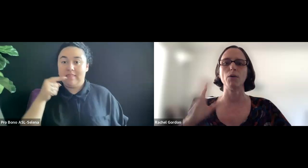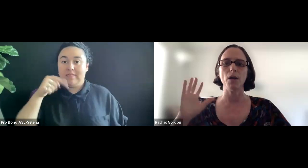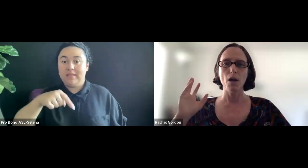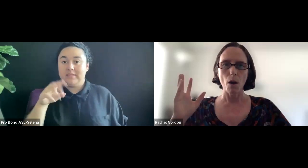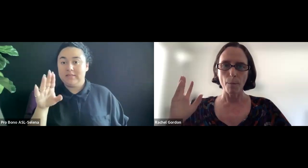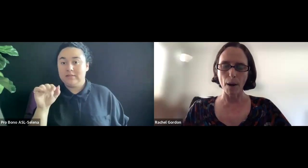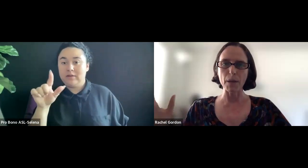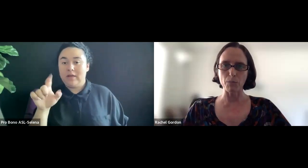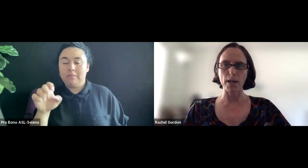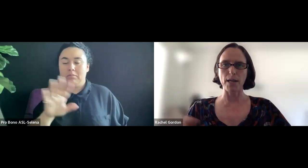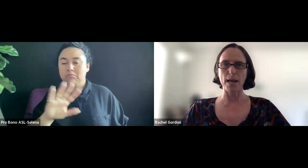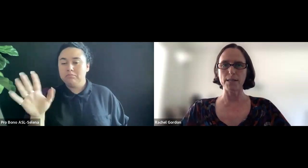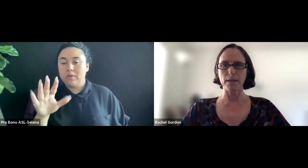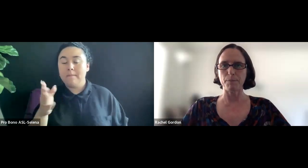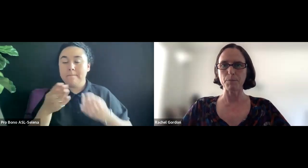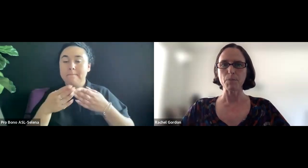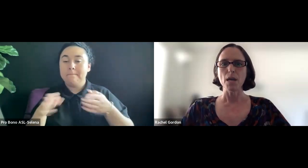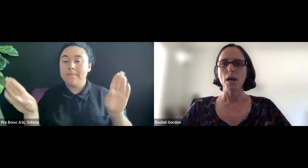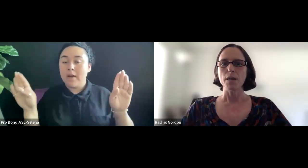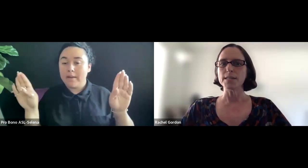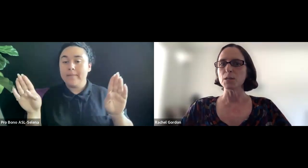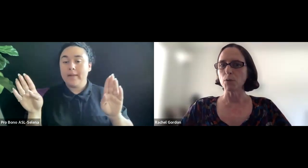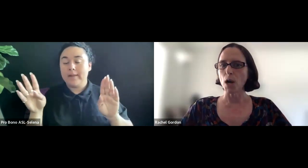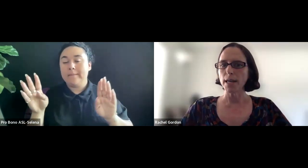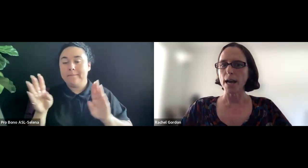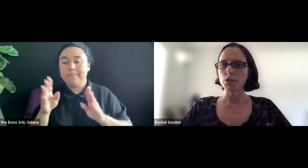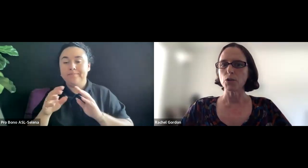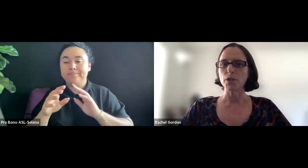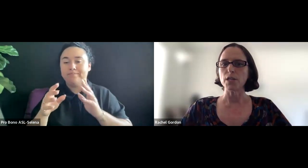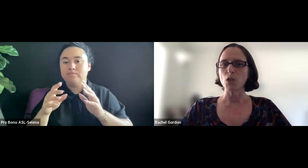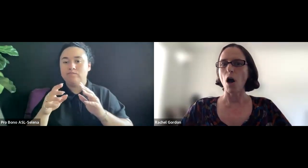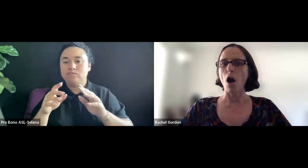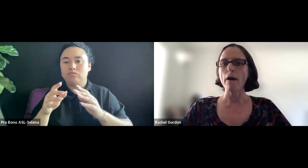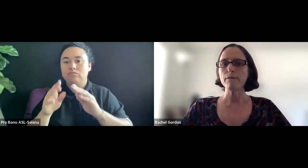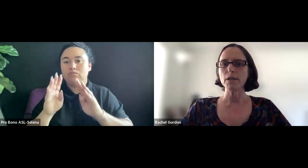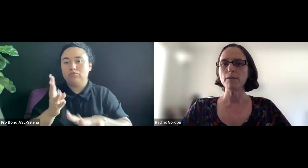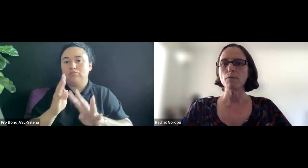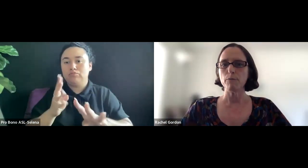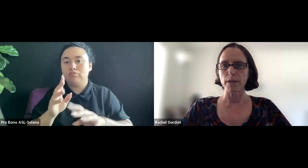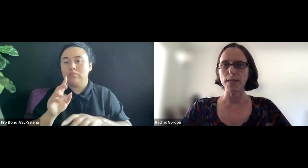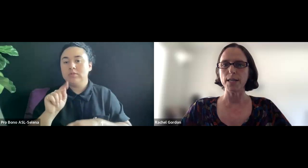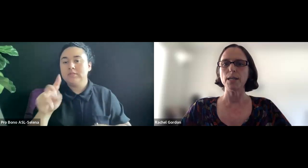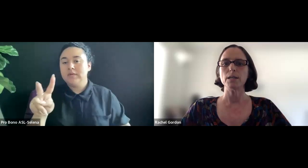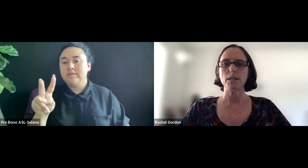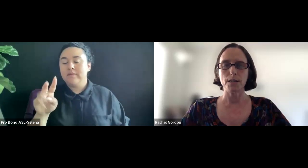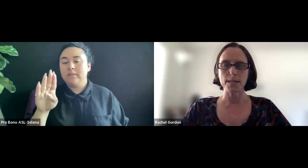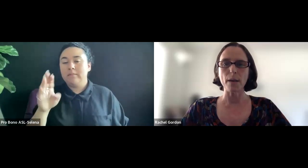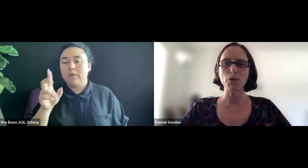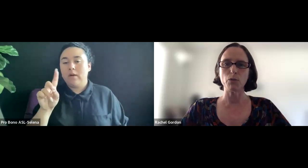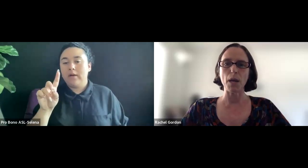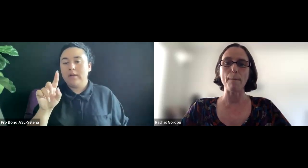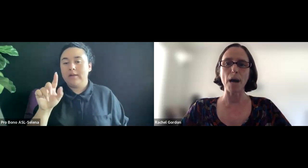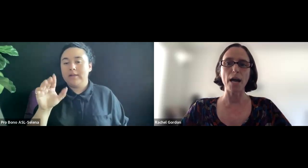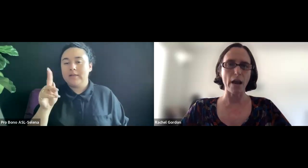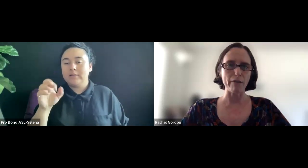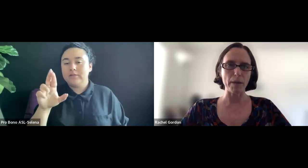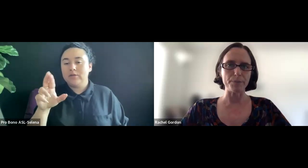THIS IS A BROADCASTER THAT IS OFTEN FUNDED TO SOME DEGREE BY GOVERNMENT.